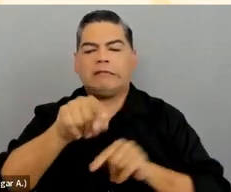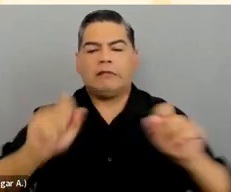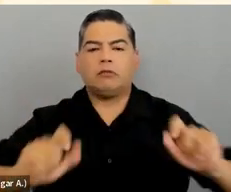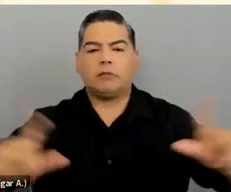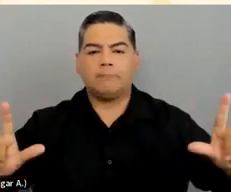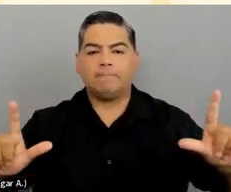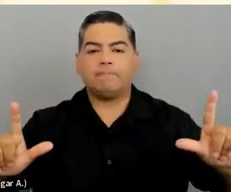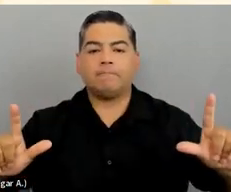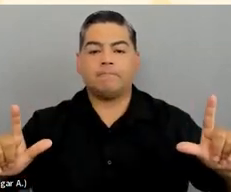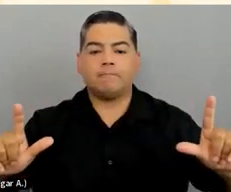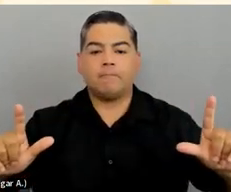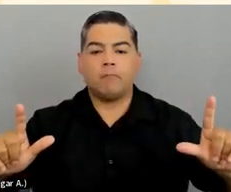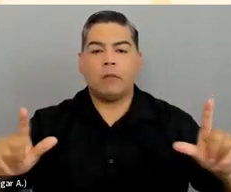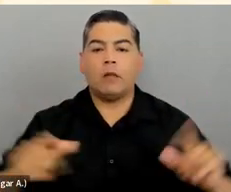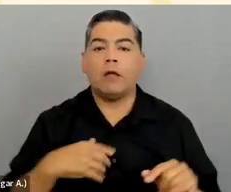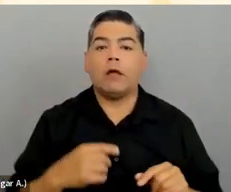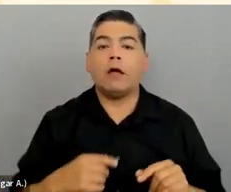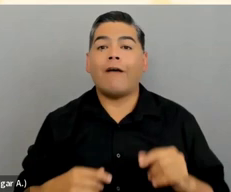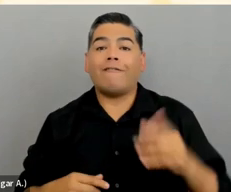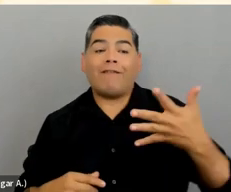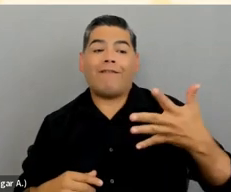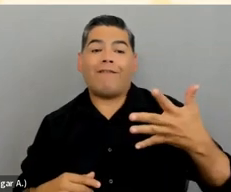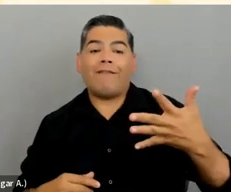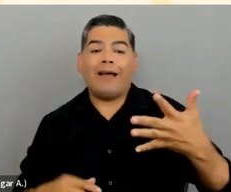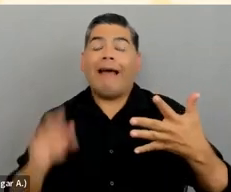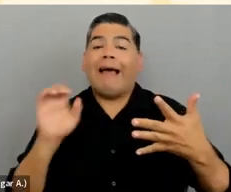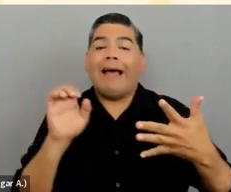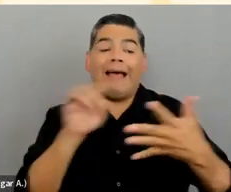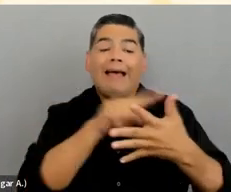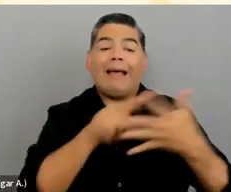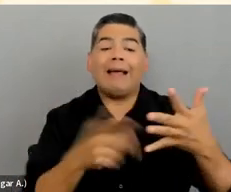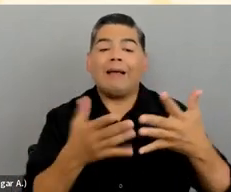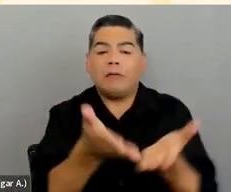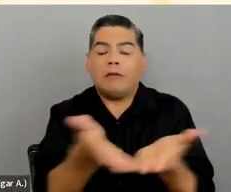So the five types of organizations, education